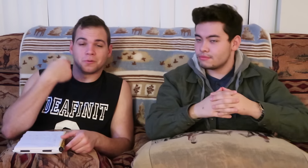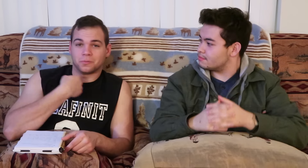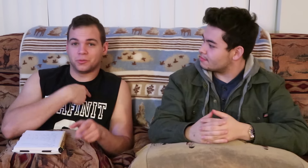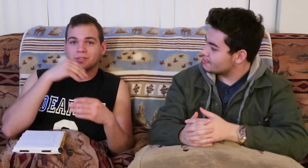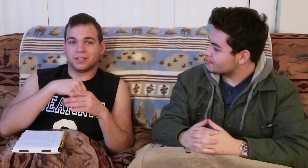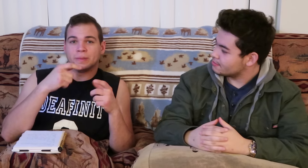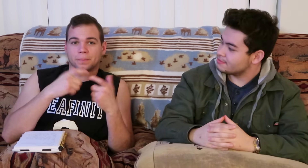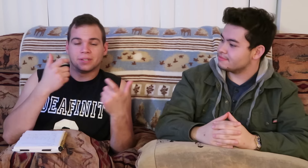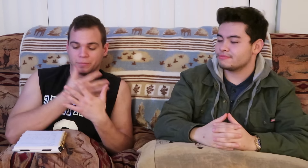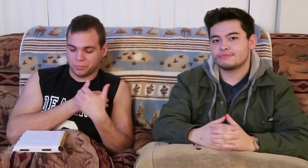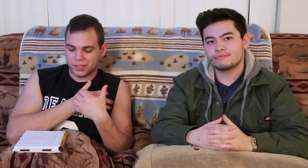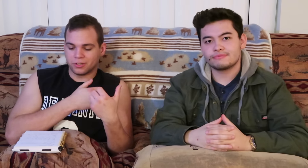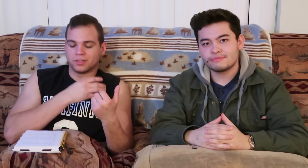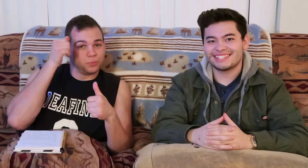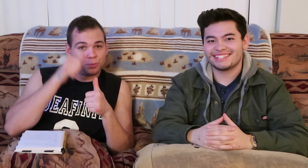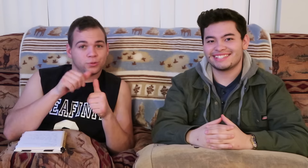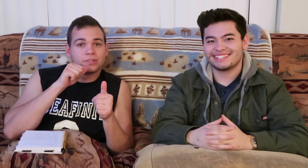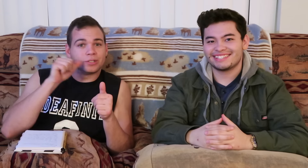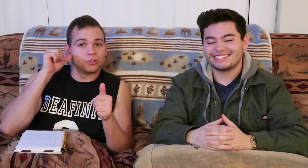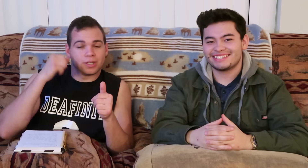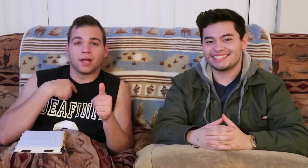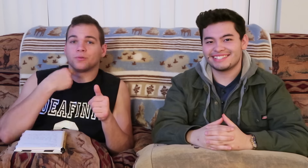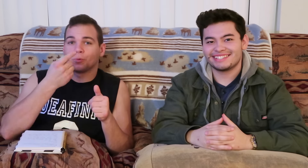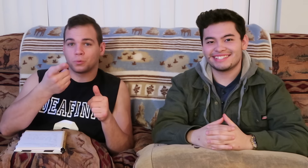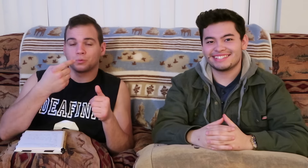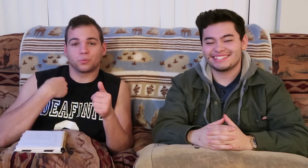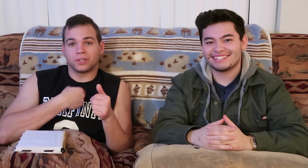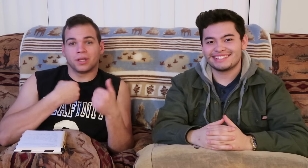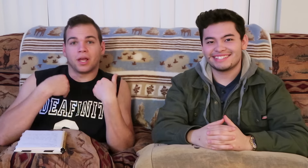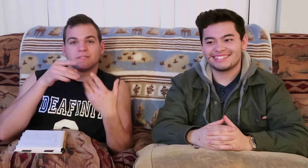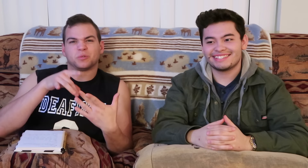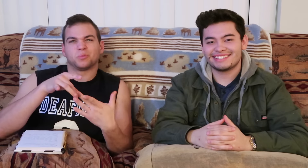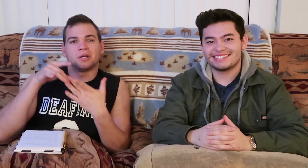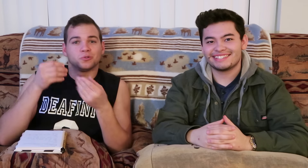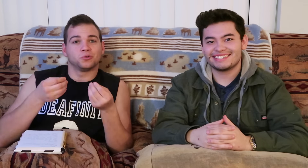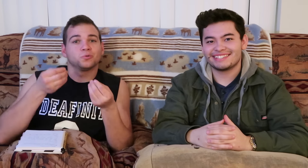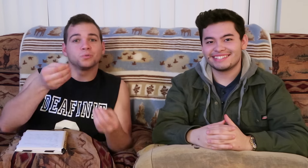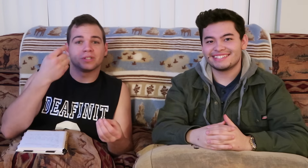hello! we're in big bear remember yesterday, i told you that we have a special treat